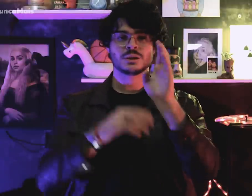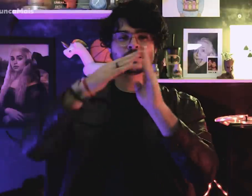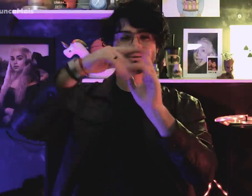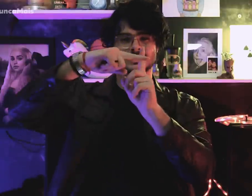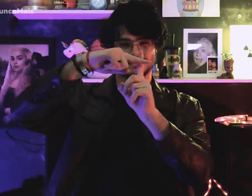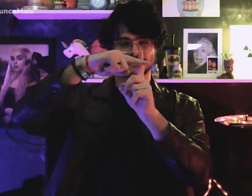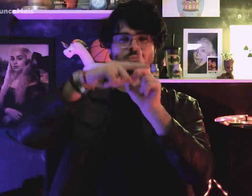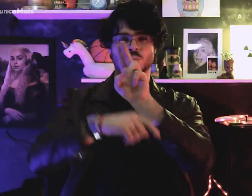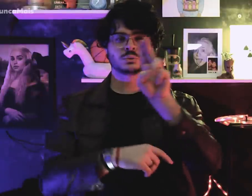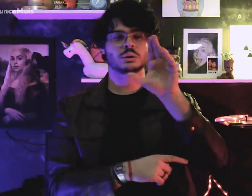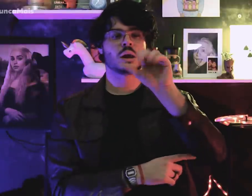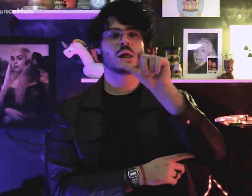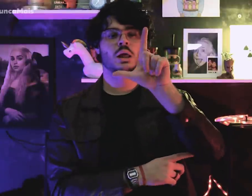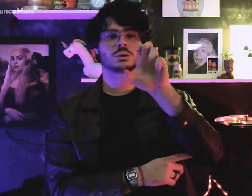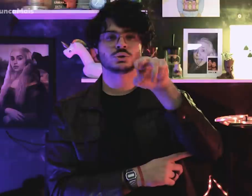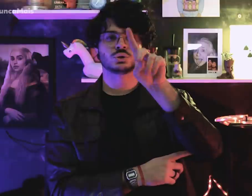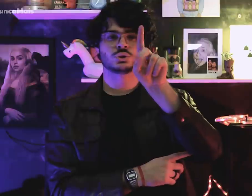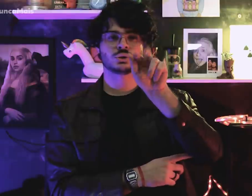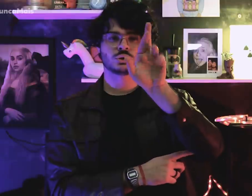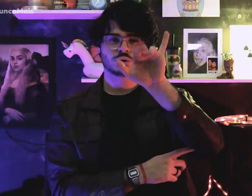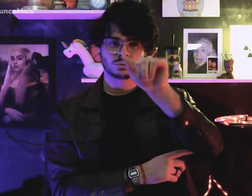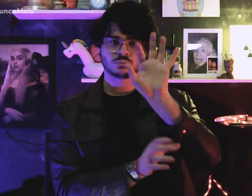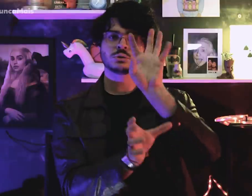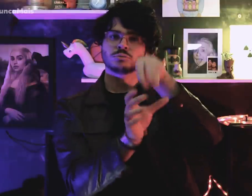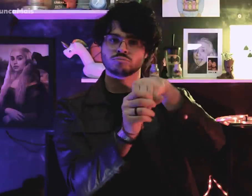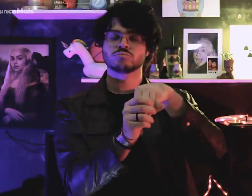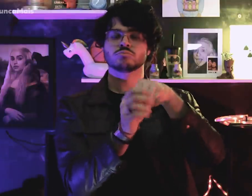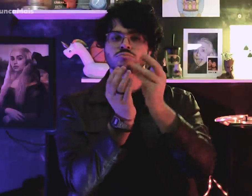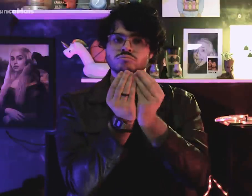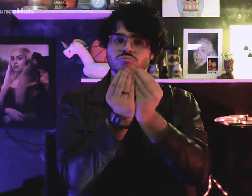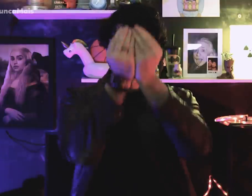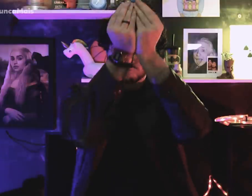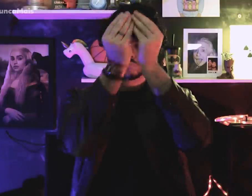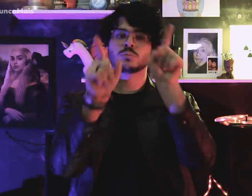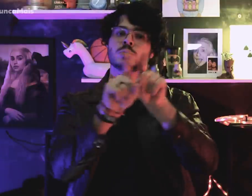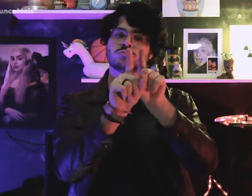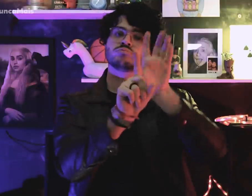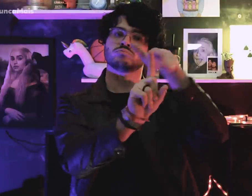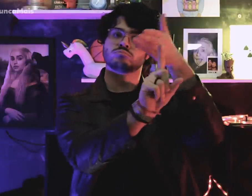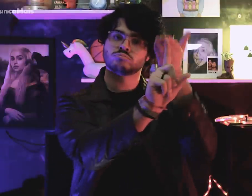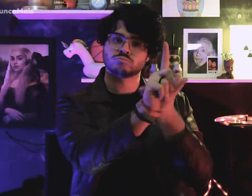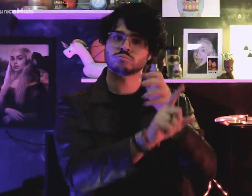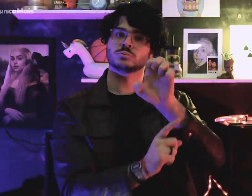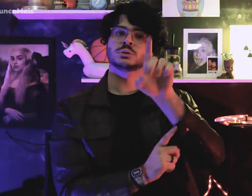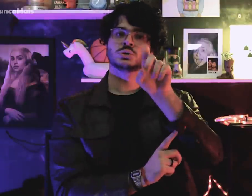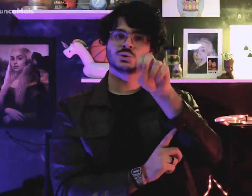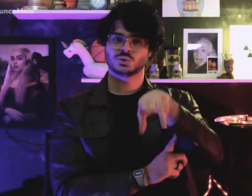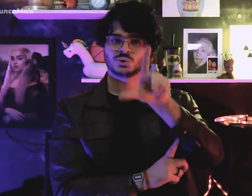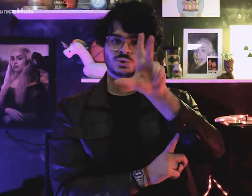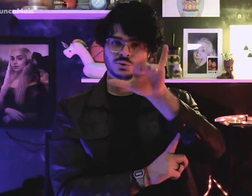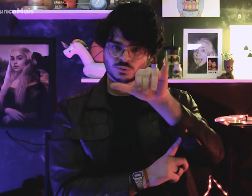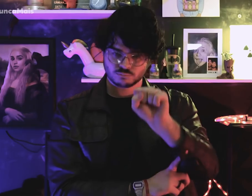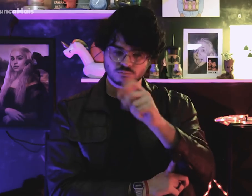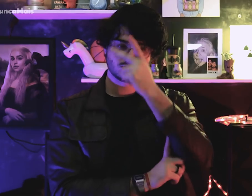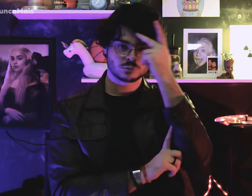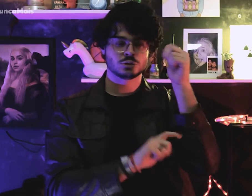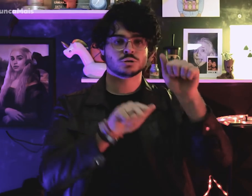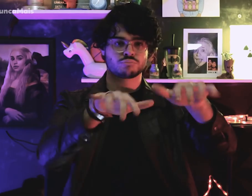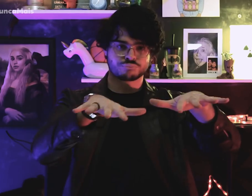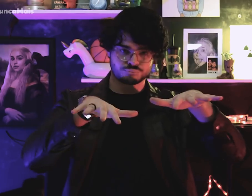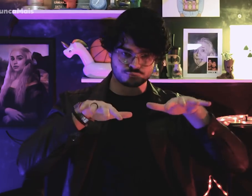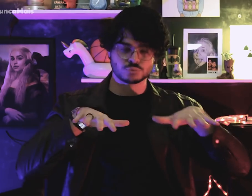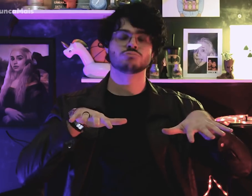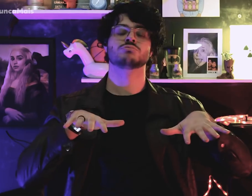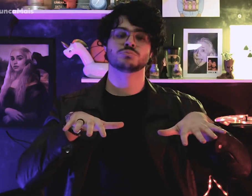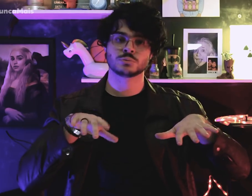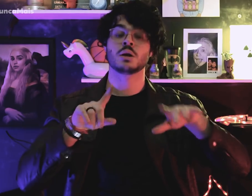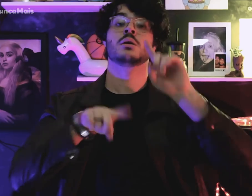a mass was celebrated in honor Edson Luís at the Candelária Church.